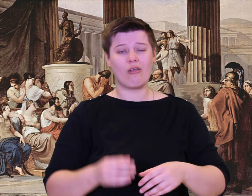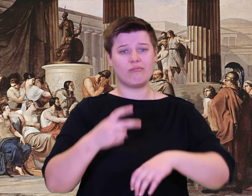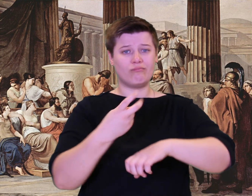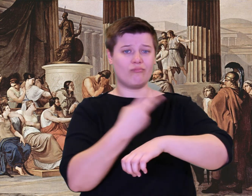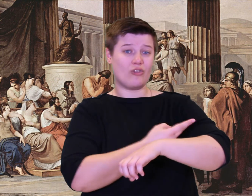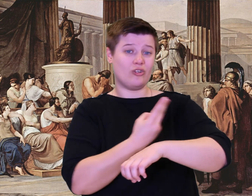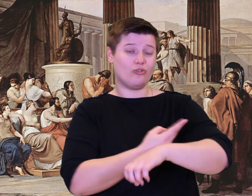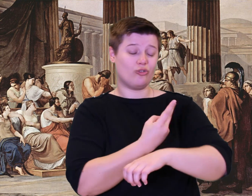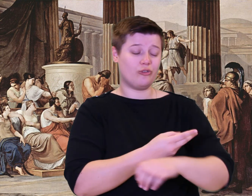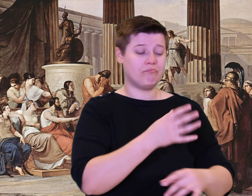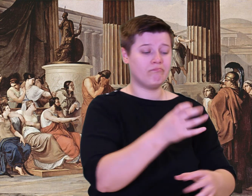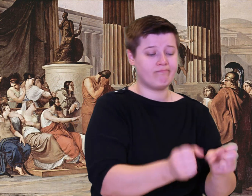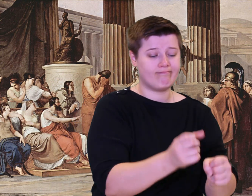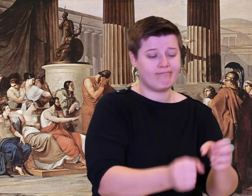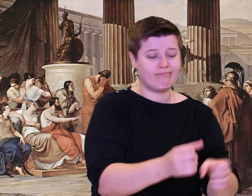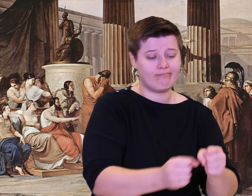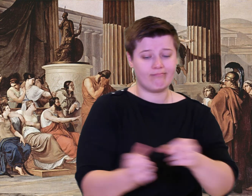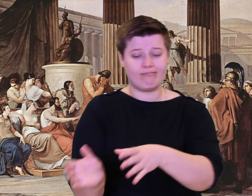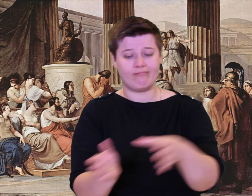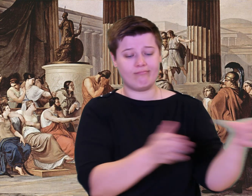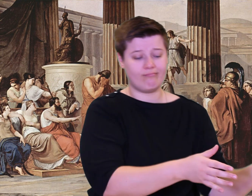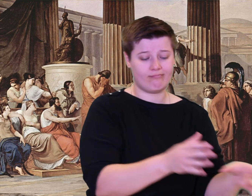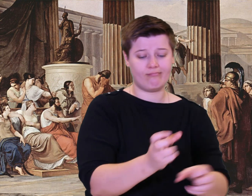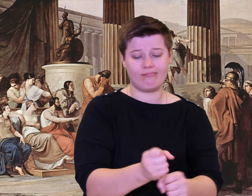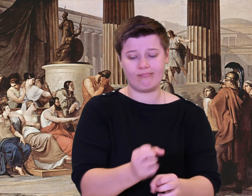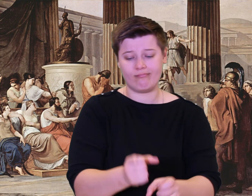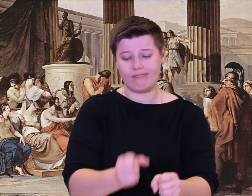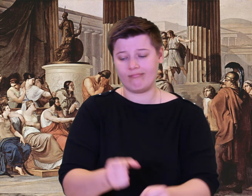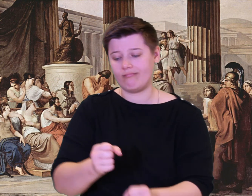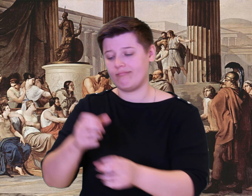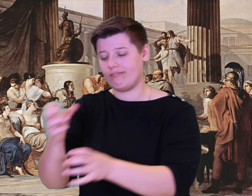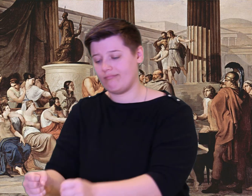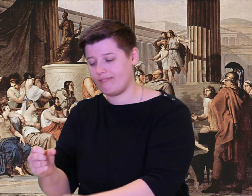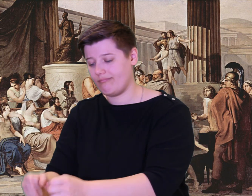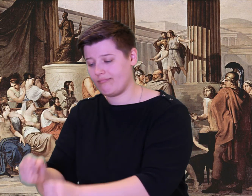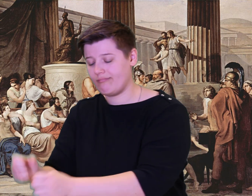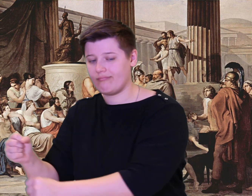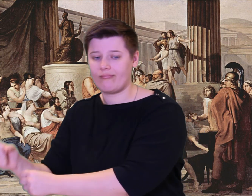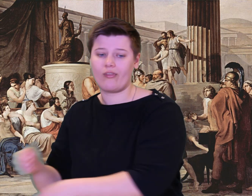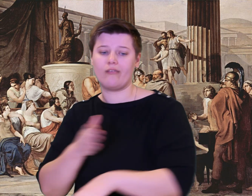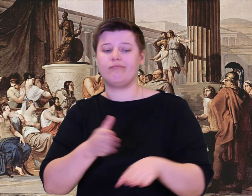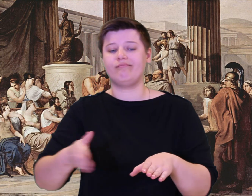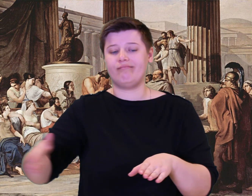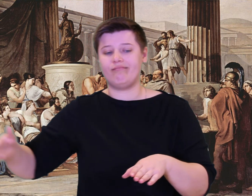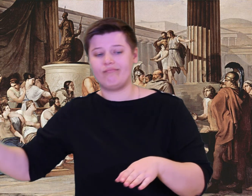Early the Dawn appeared, pink fingers blooming, and then he lit his fire and